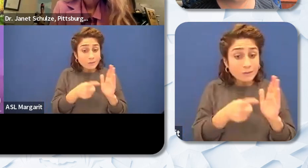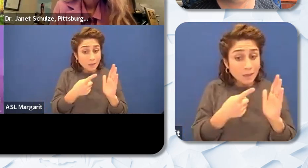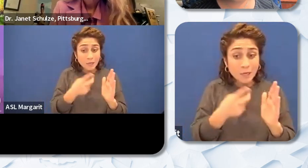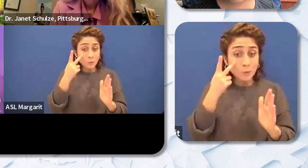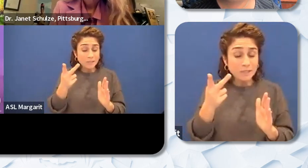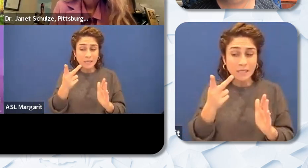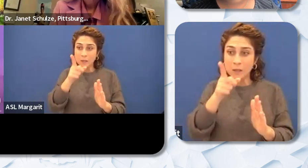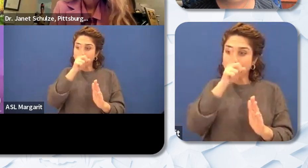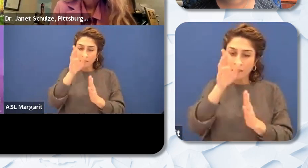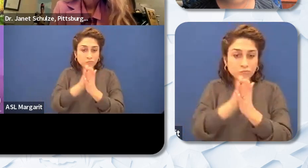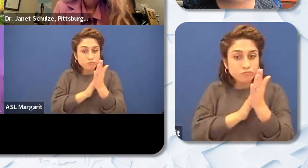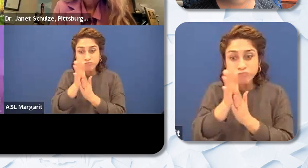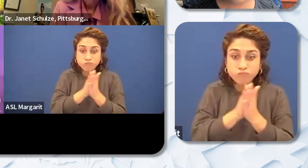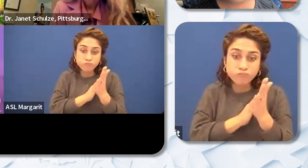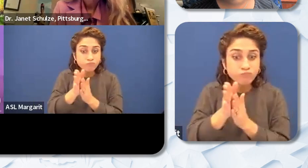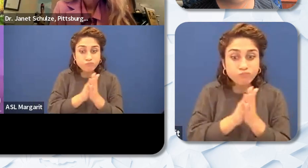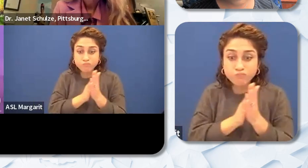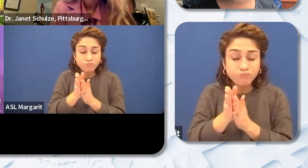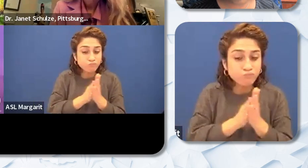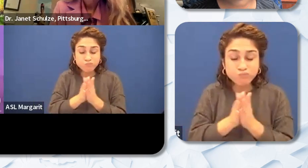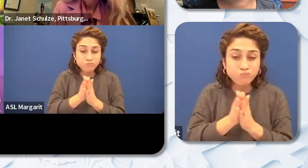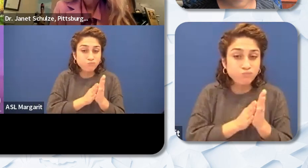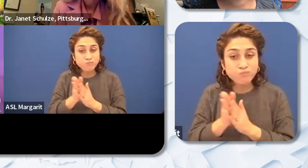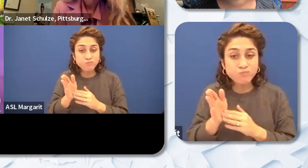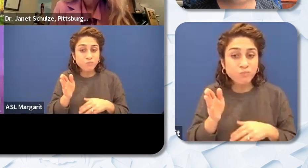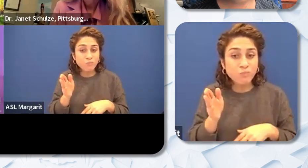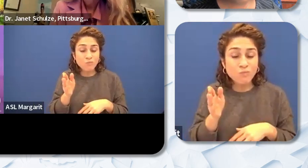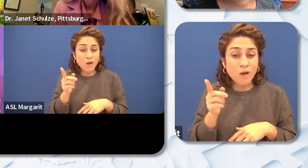educated they know what they're talking about. They think they’re a threat. No they shouldn't